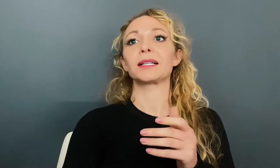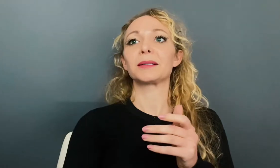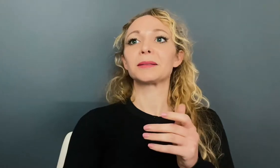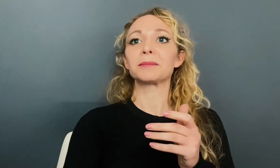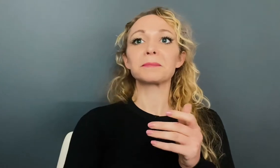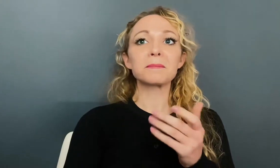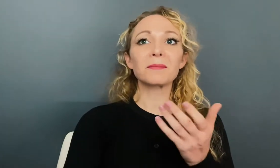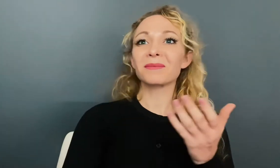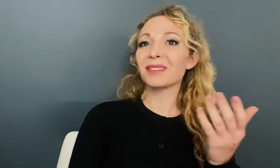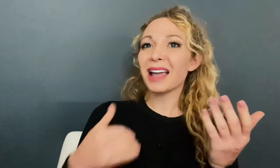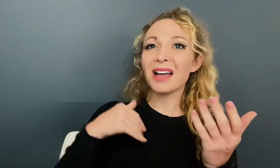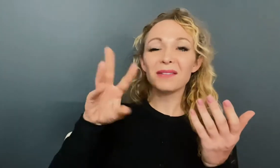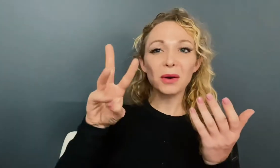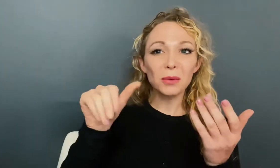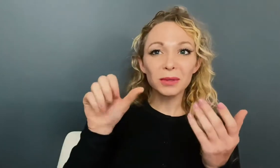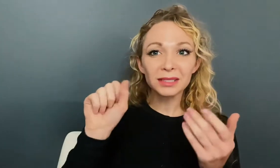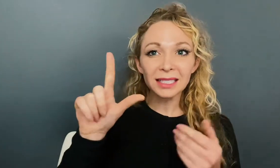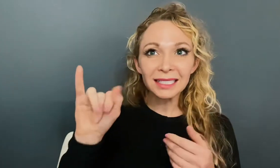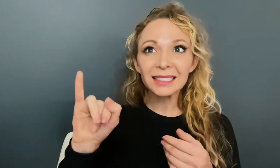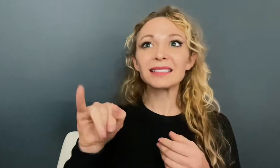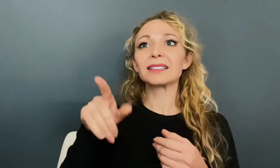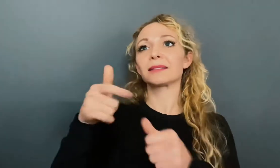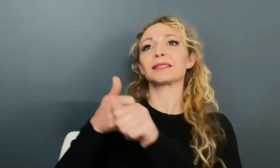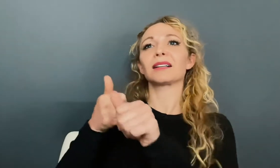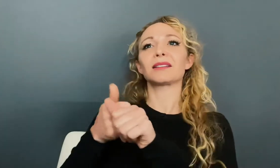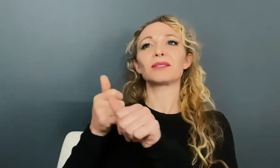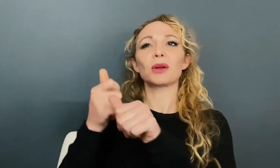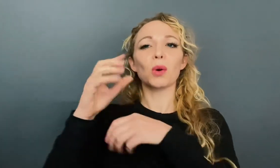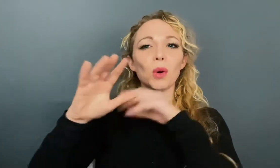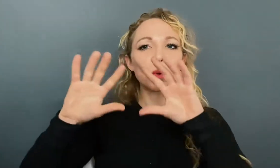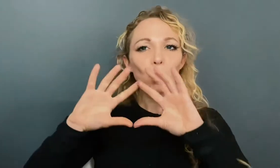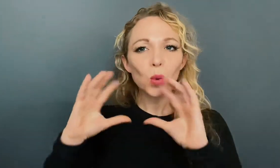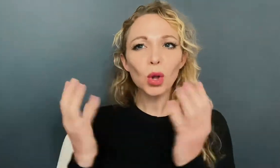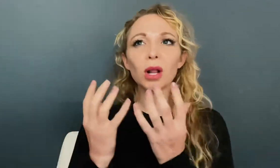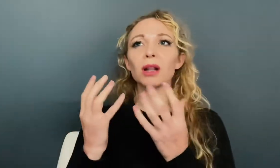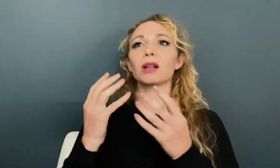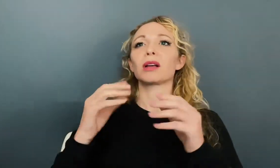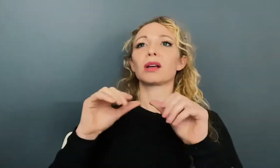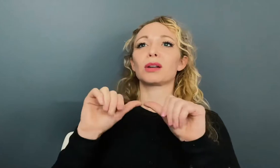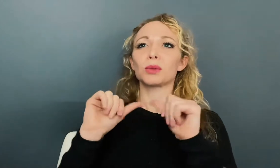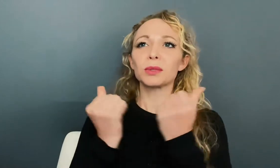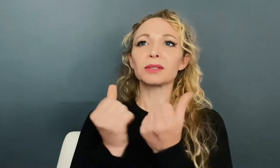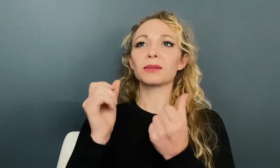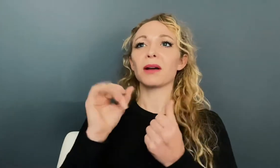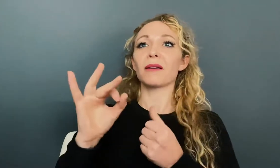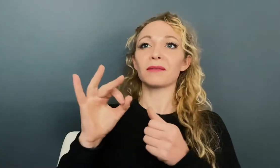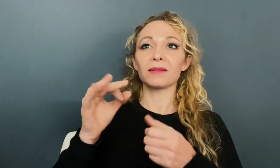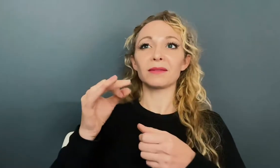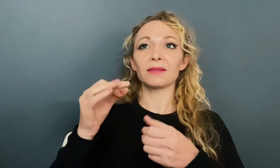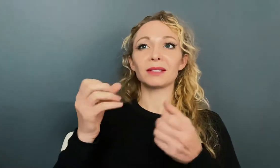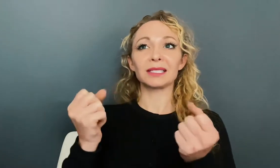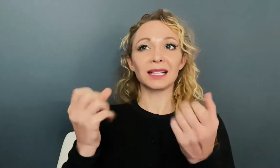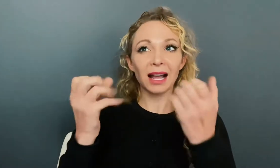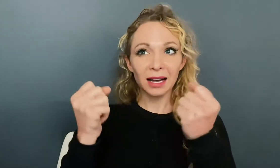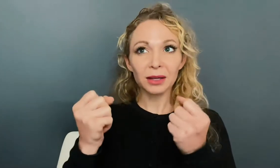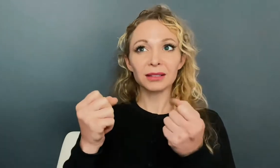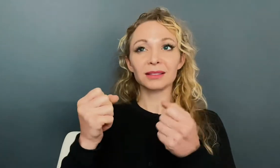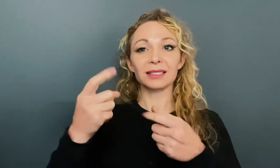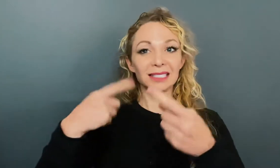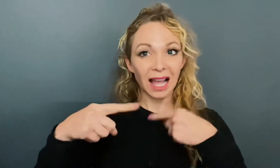WASLI, which is the World Association of Sign